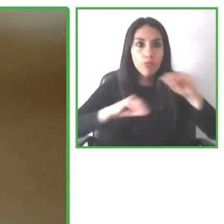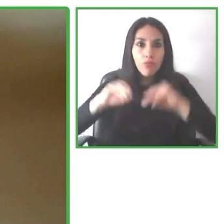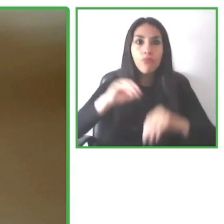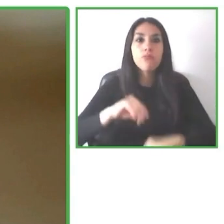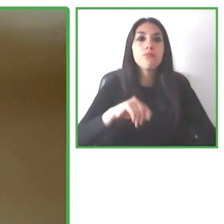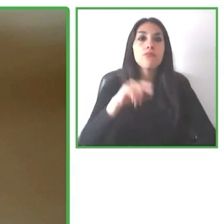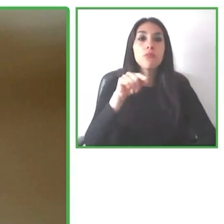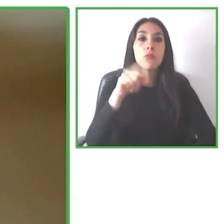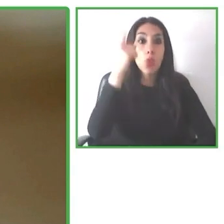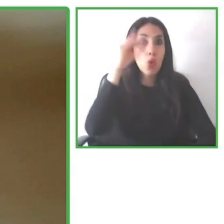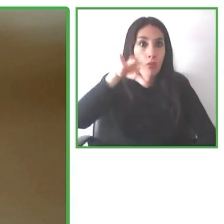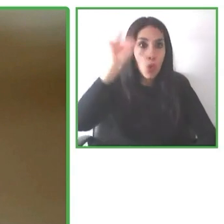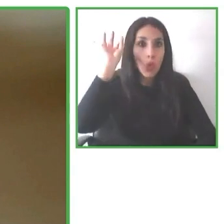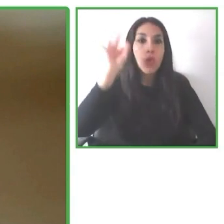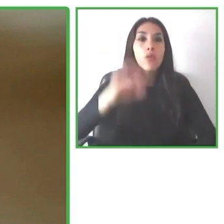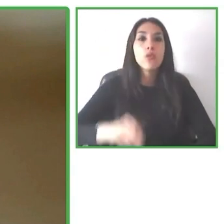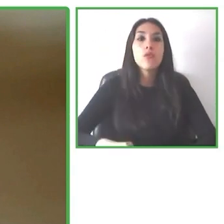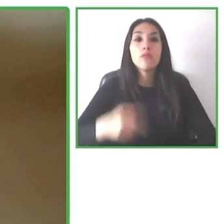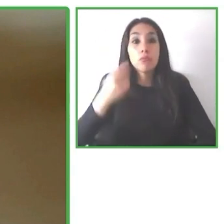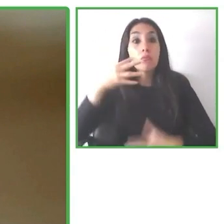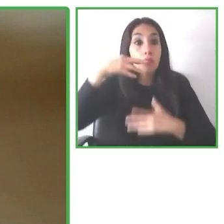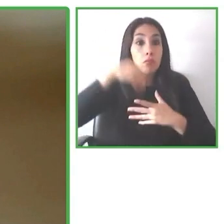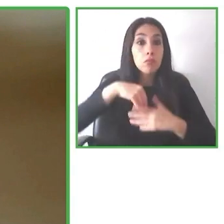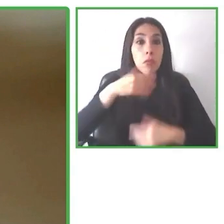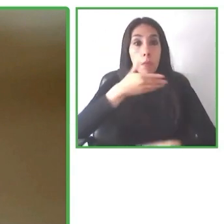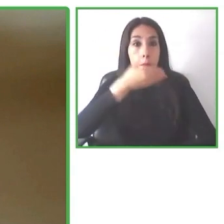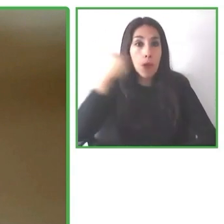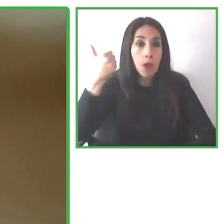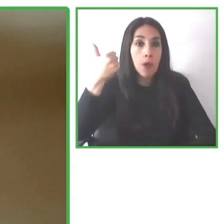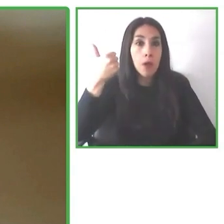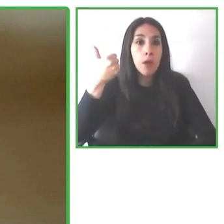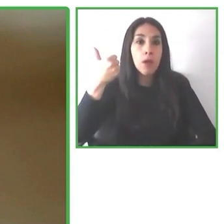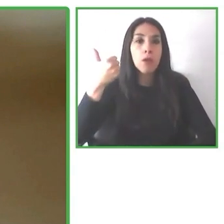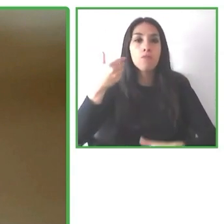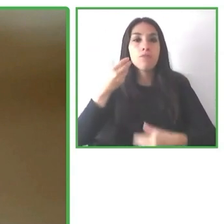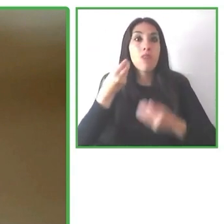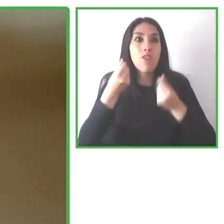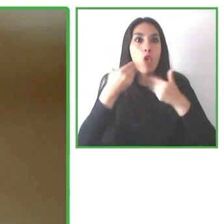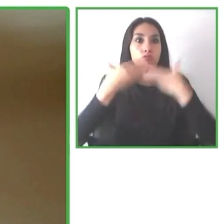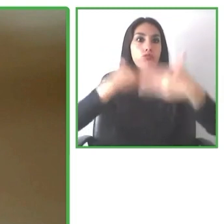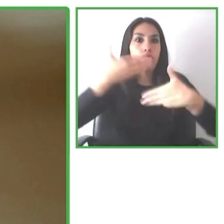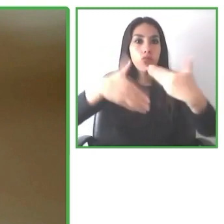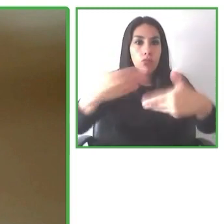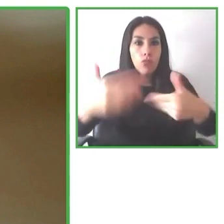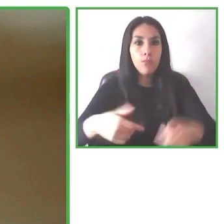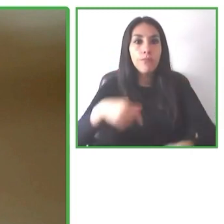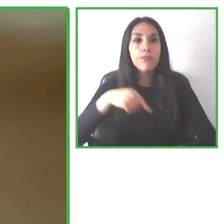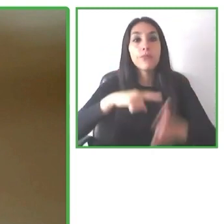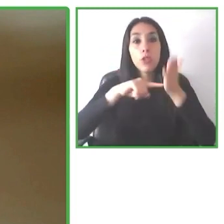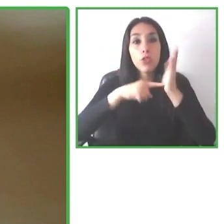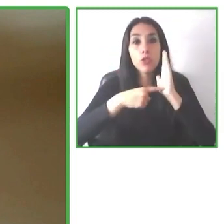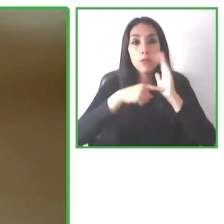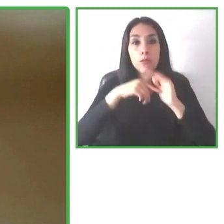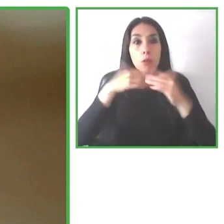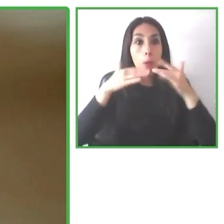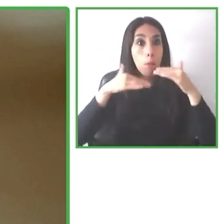and how technology can improve the lives of people with disabilities, how accessible technology